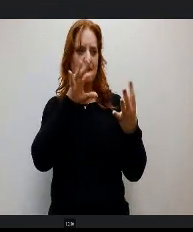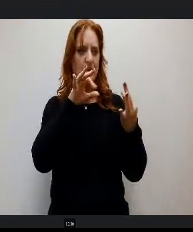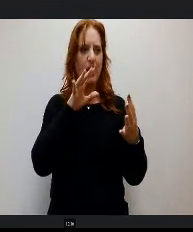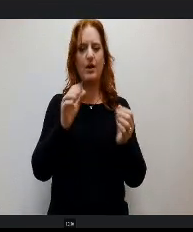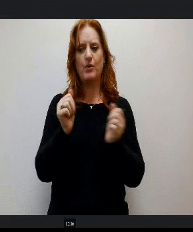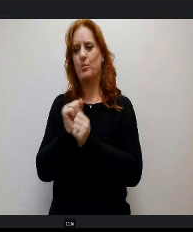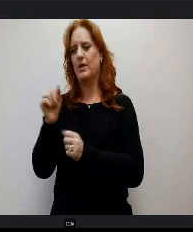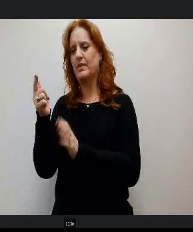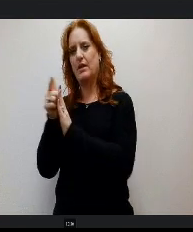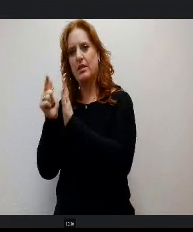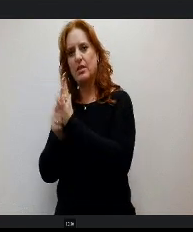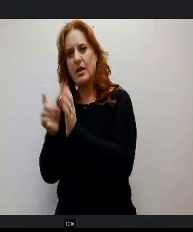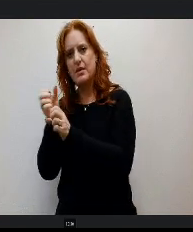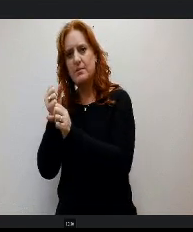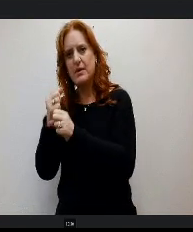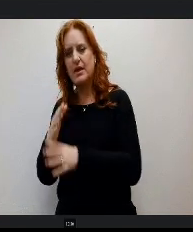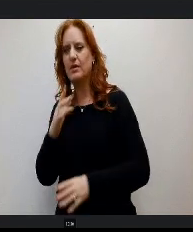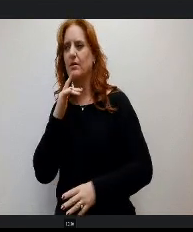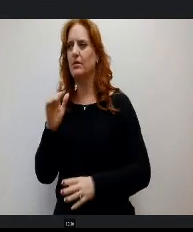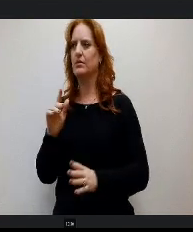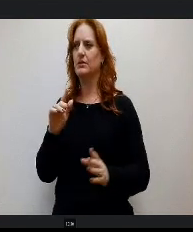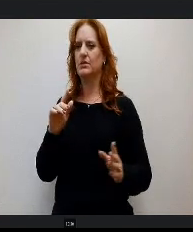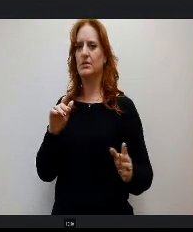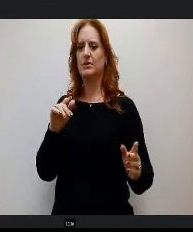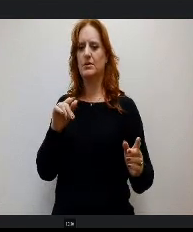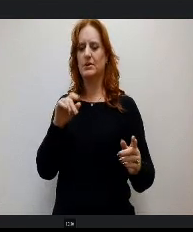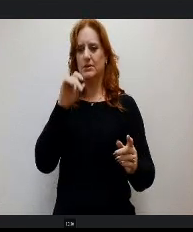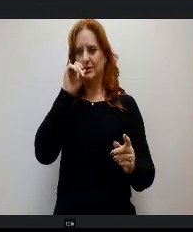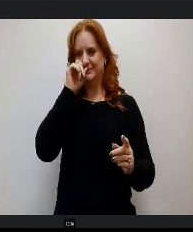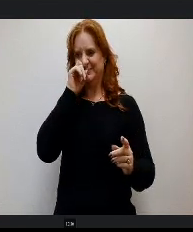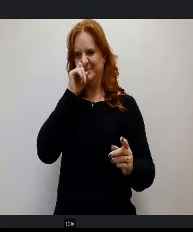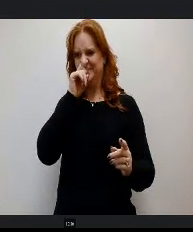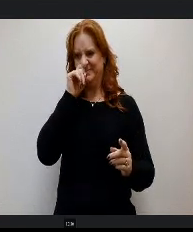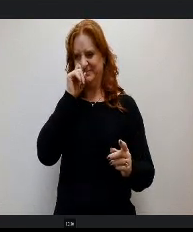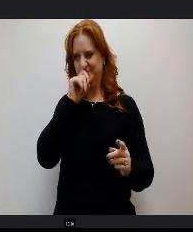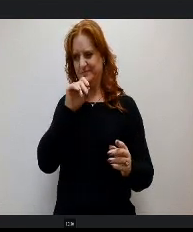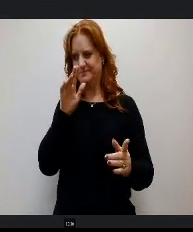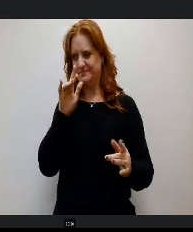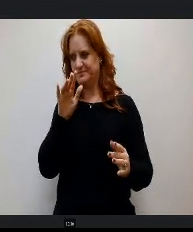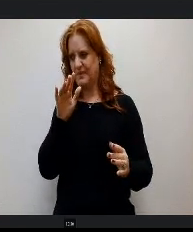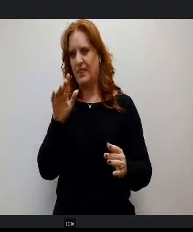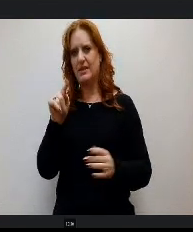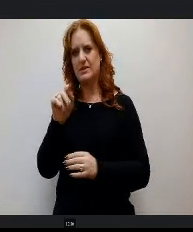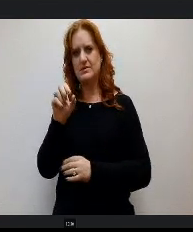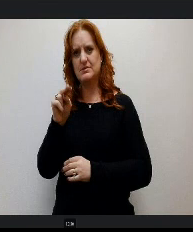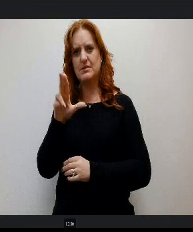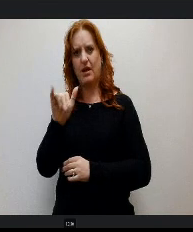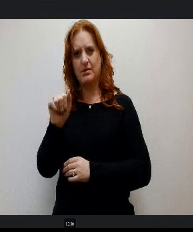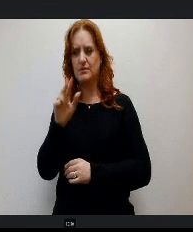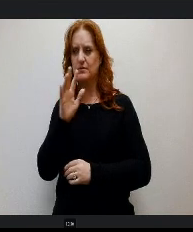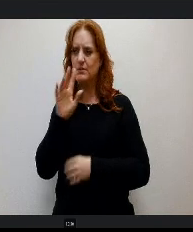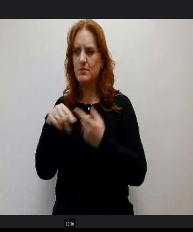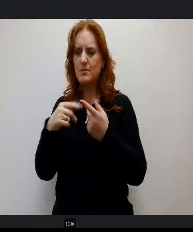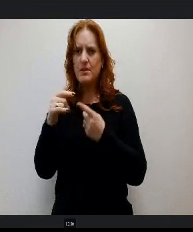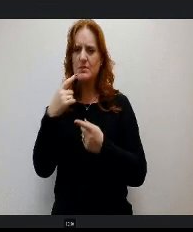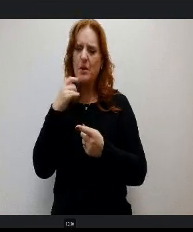went back and the folks that Tanya mentioned, they said, OK, let's relook at this formula